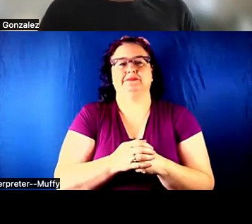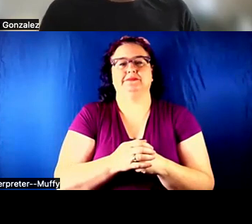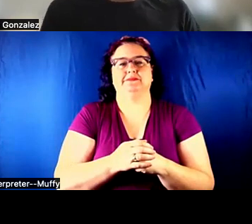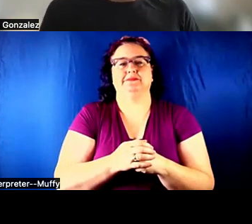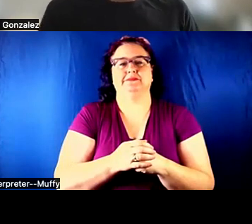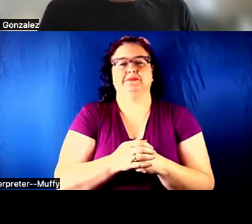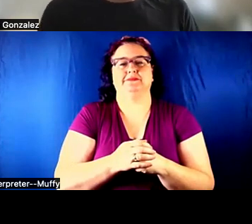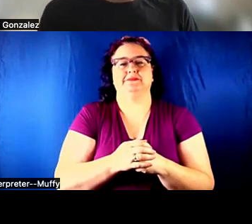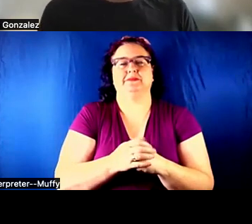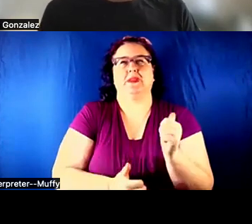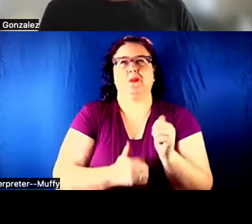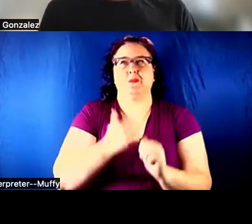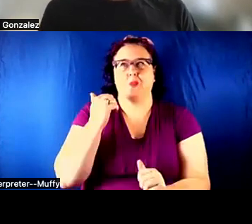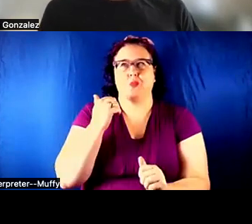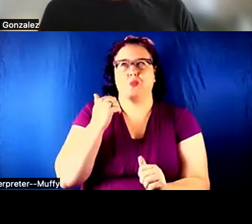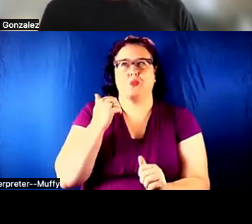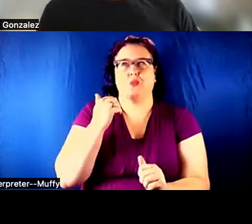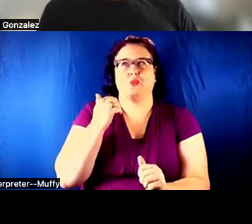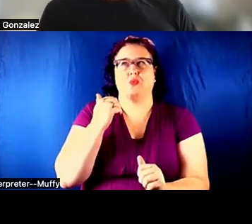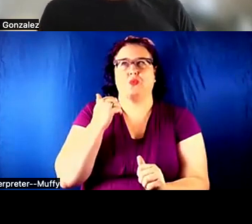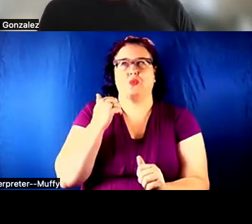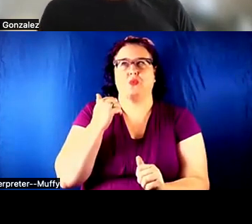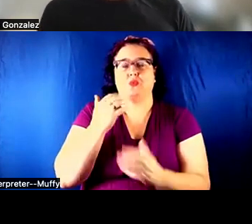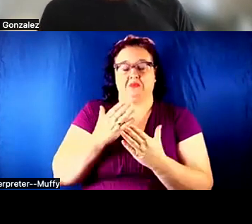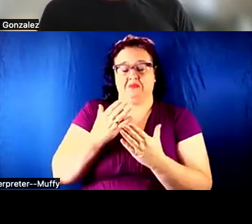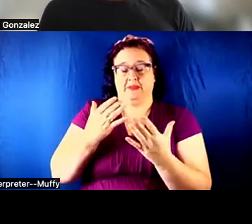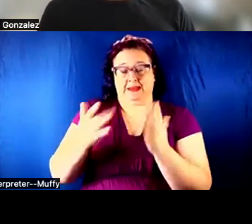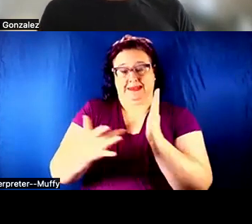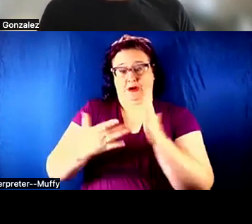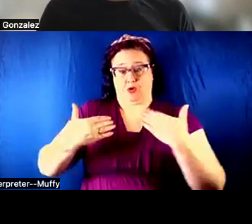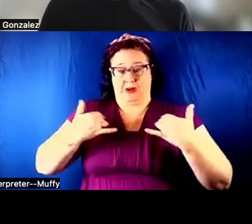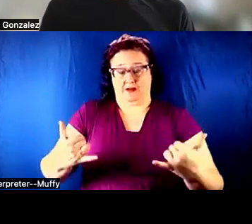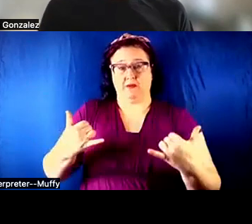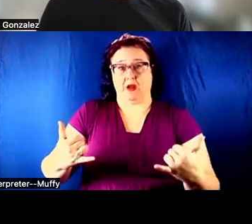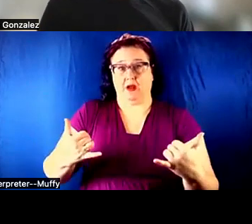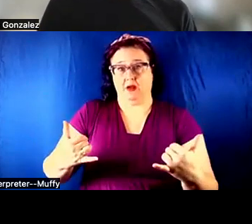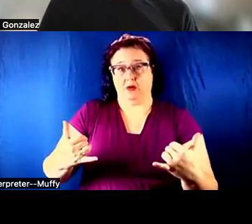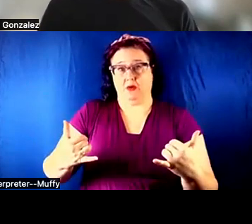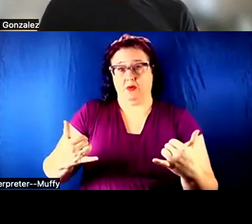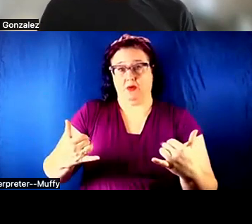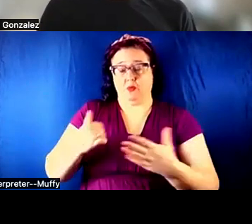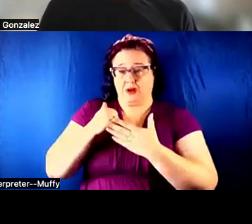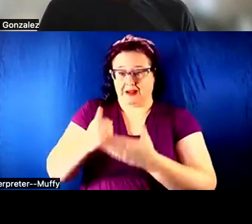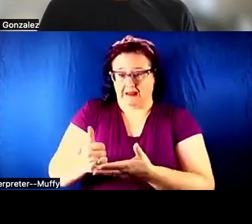MOST OF THE EXISTING TECHNOLOGY, WHICH CAN HELP THE DEVELOPER TO DEVELOP SOMETHING,